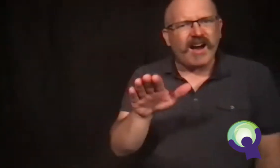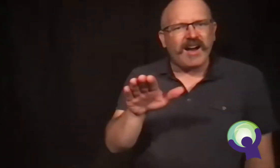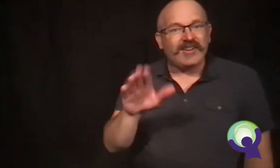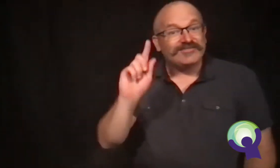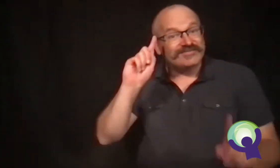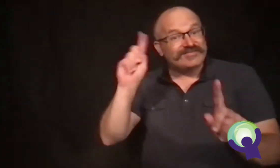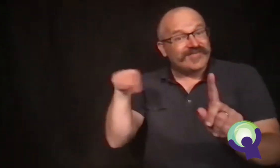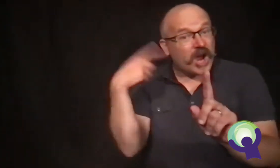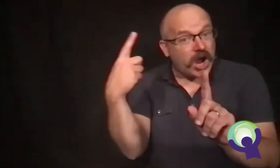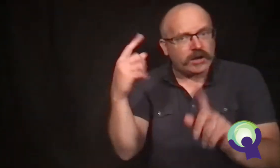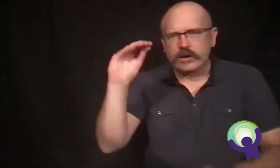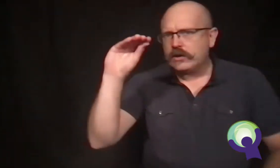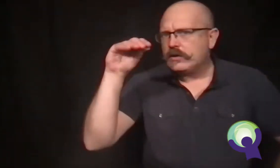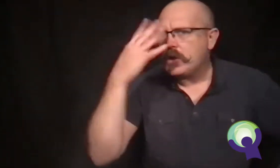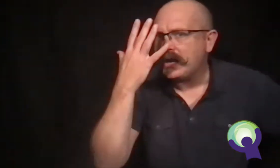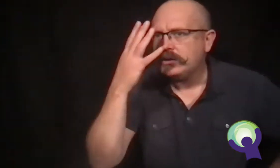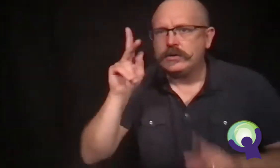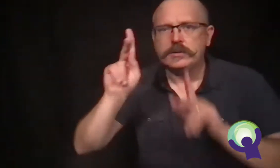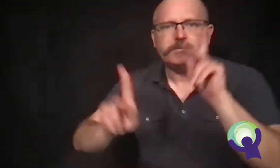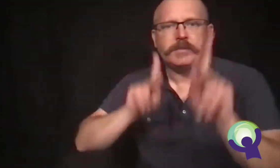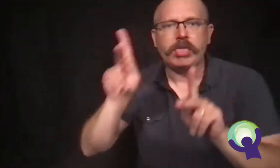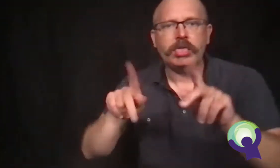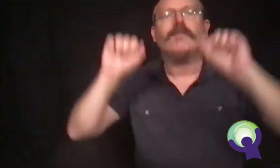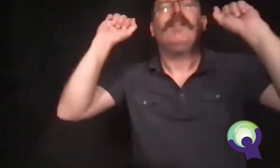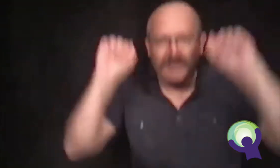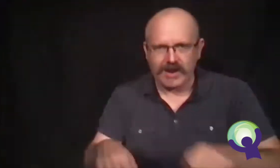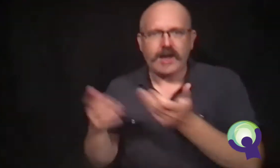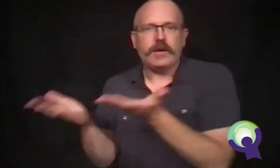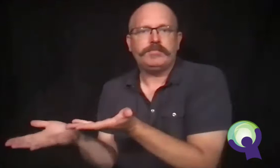But he would not budge. "I always read them here.